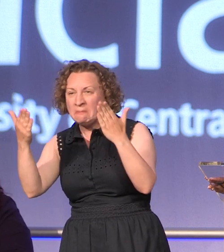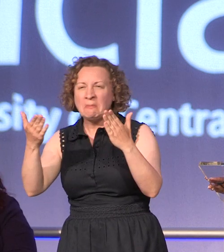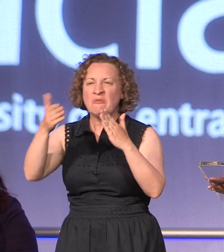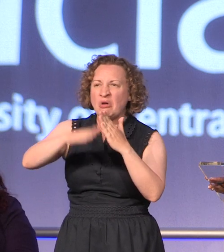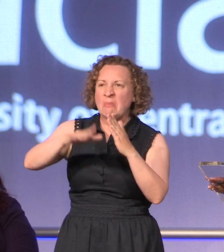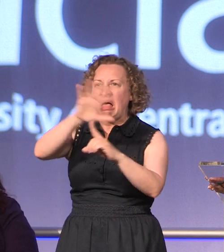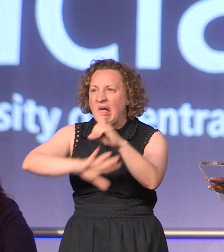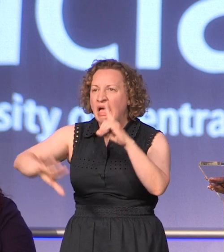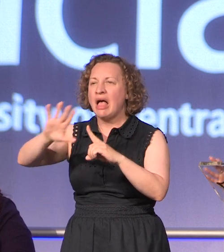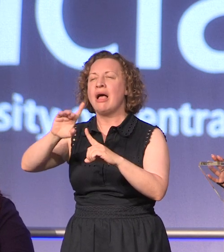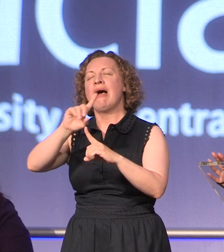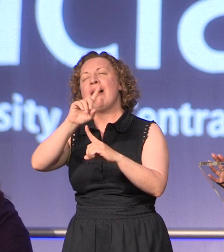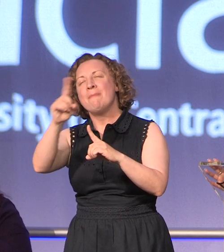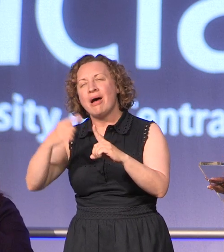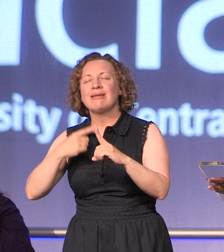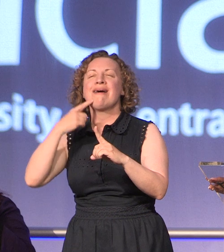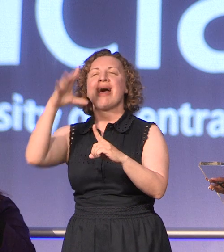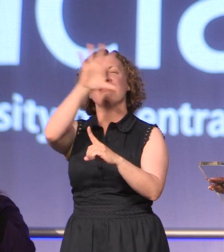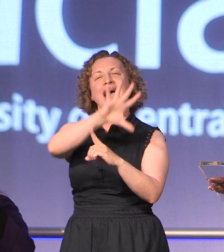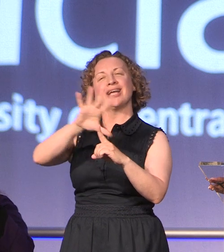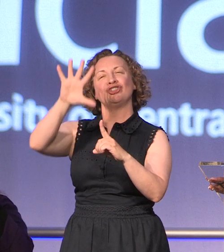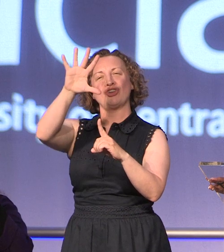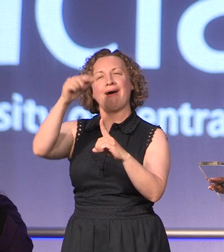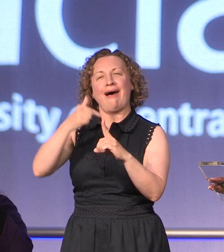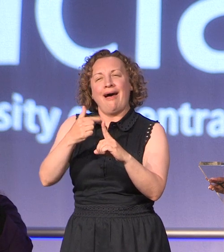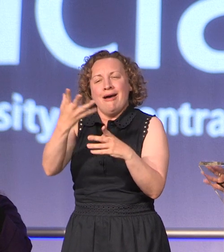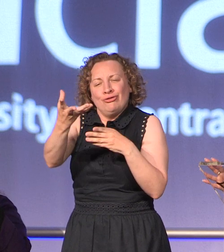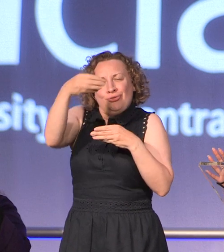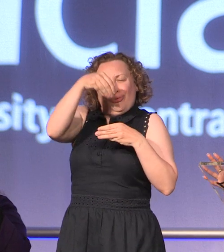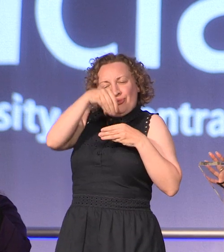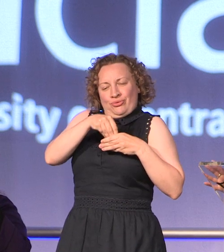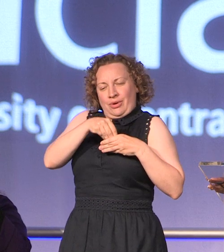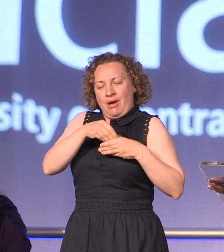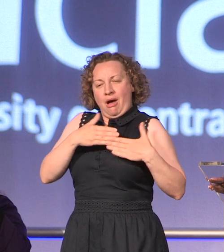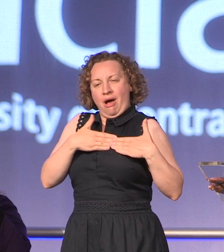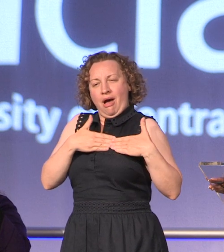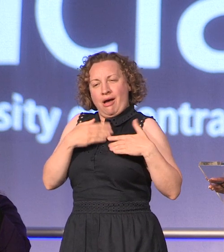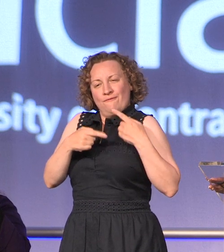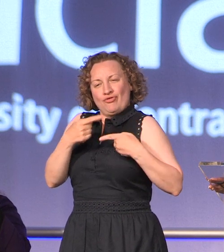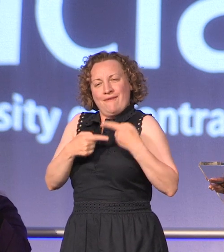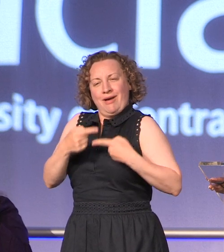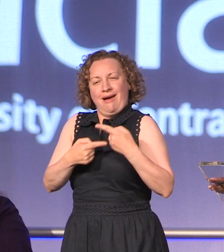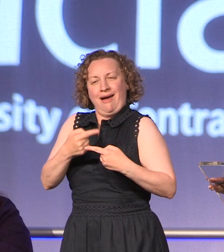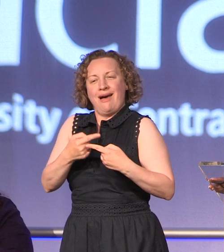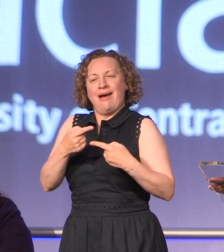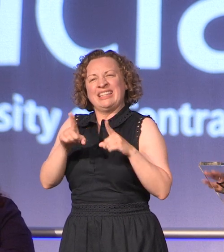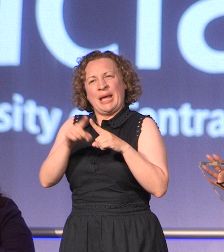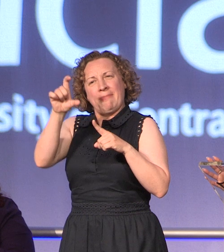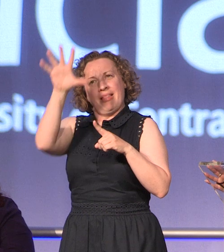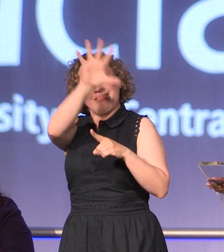will forever hold a little bit of Lancashire in your heart and Lancashire will always hold a bit of you in its heart because you've been part of the